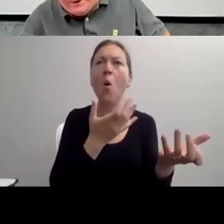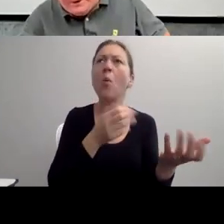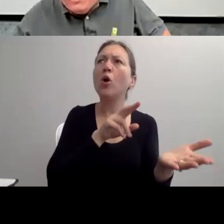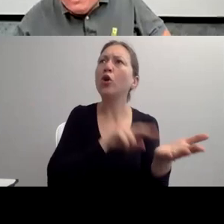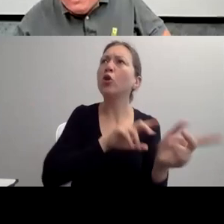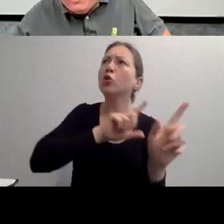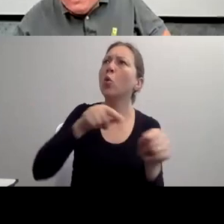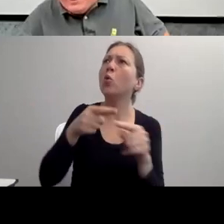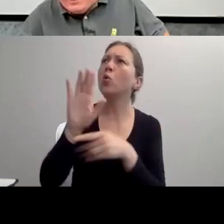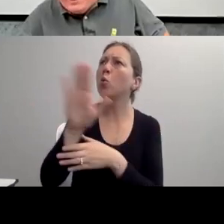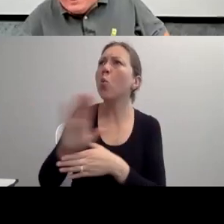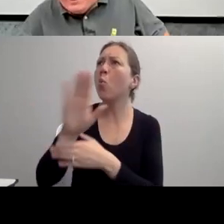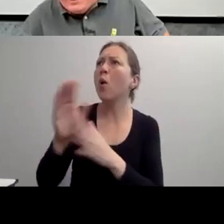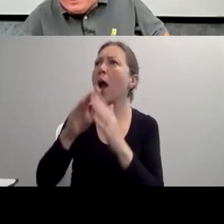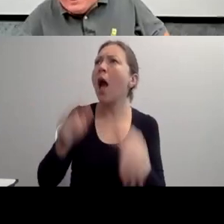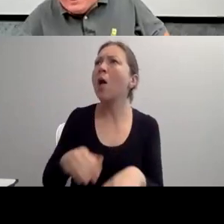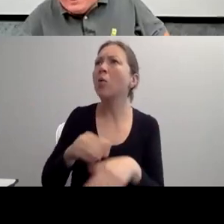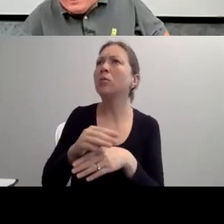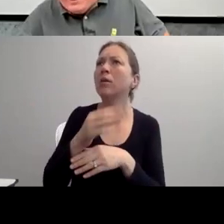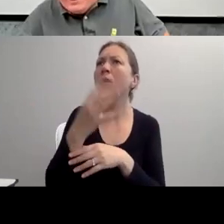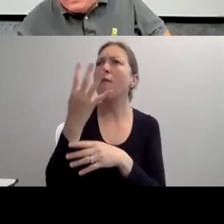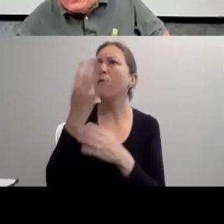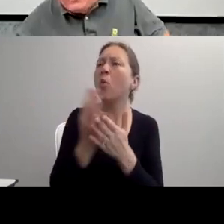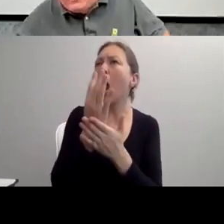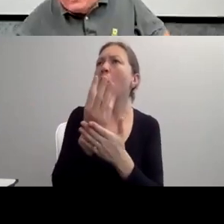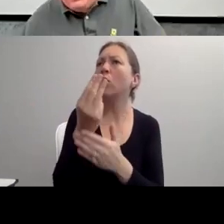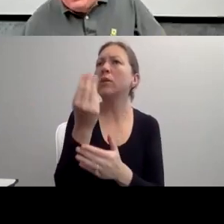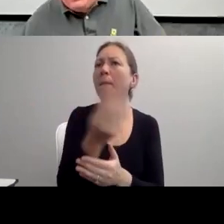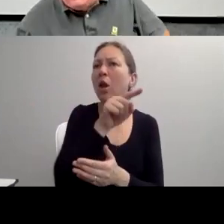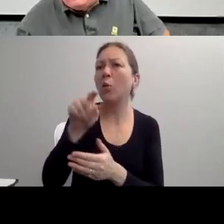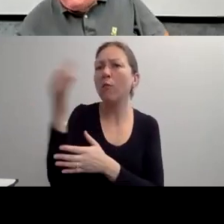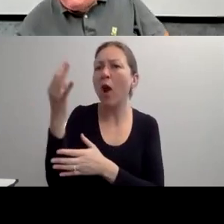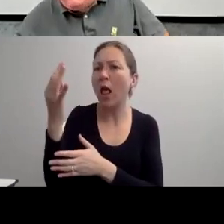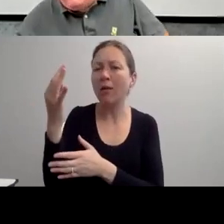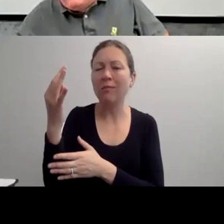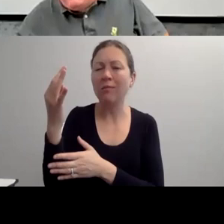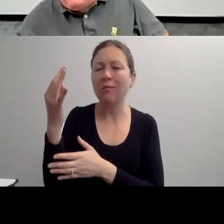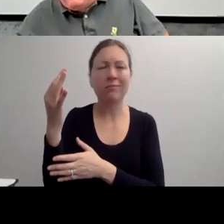ABOUT PEOPLE WITH DISABILITIES IS INCLUSION.